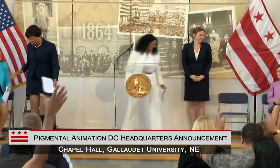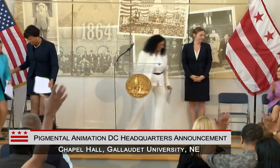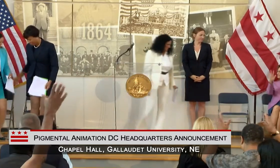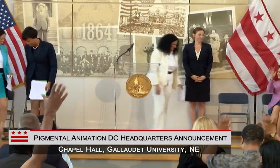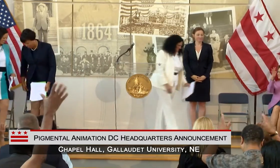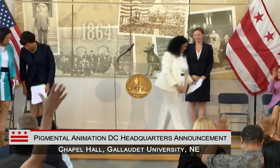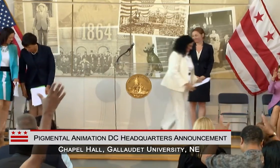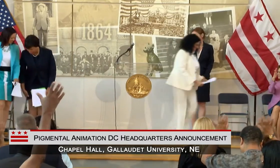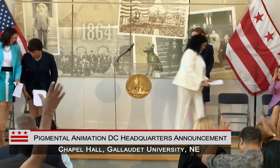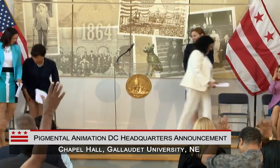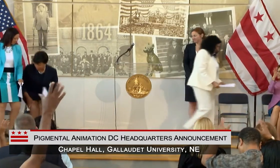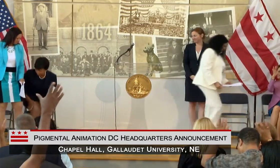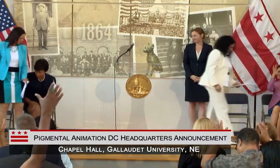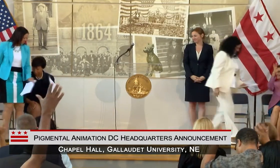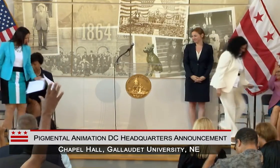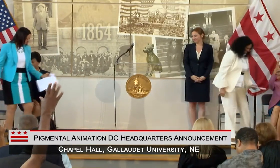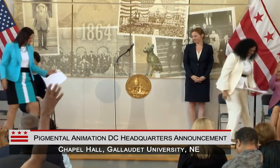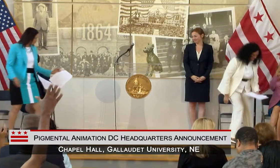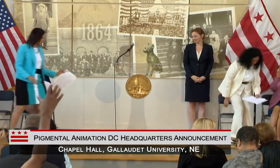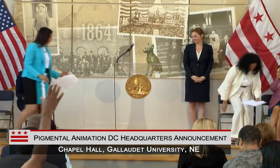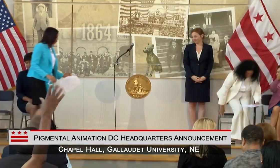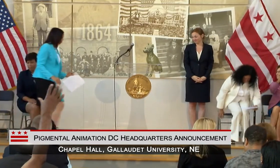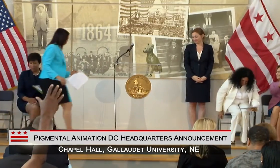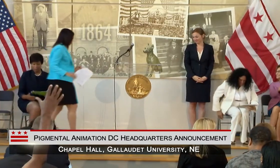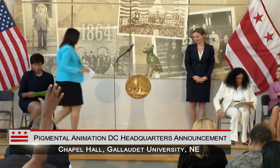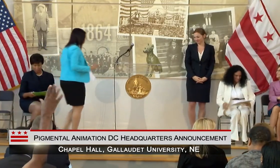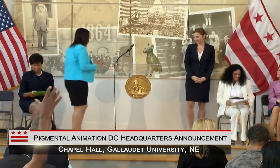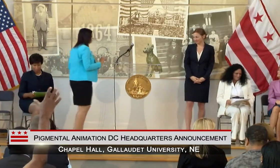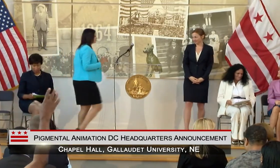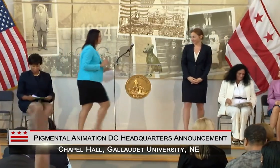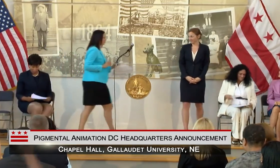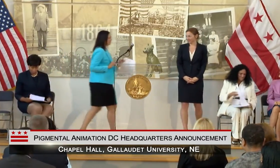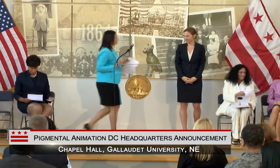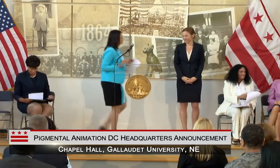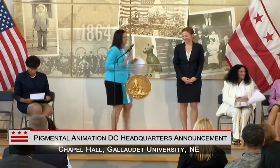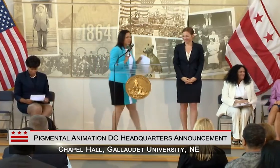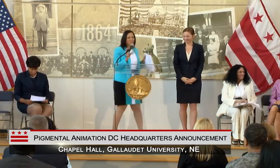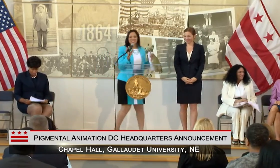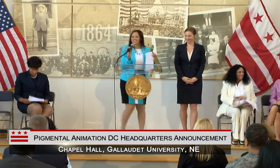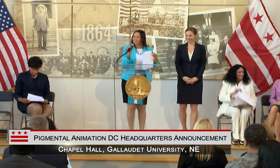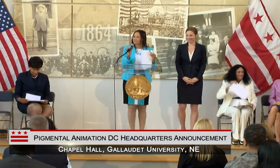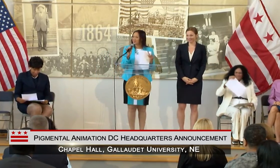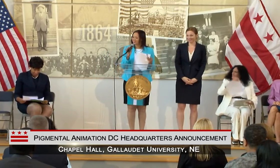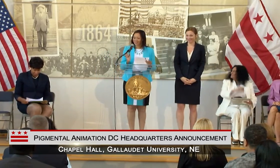WELL, THEY SAY THE MAYOR AND